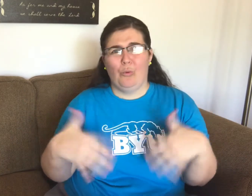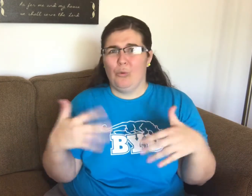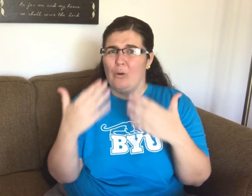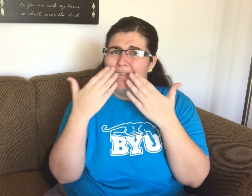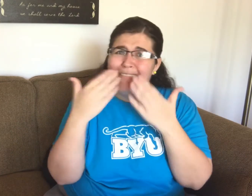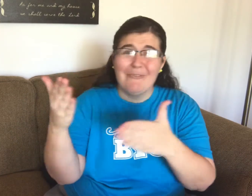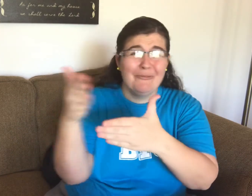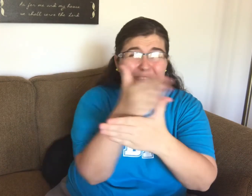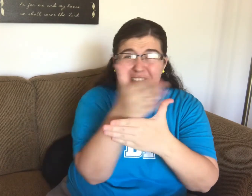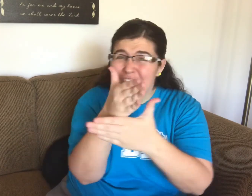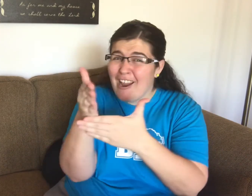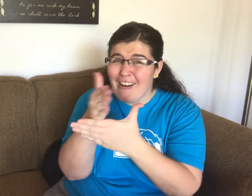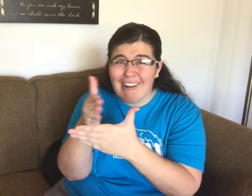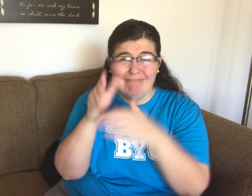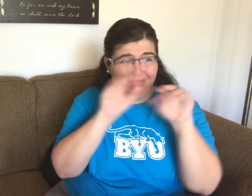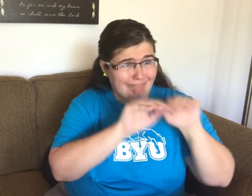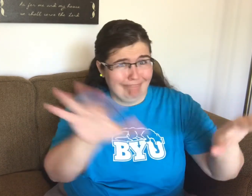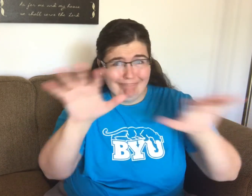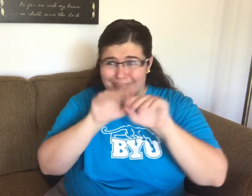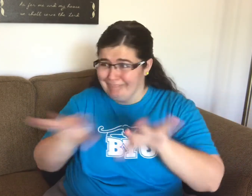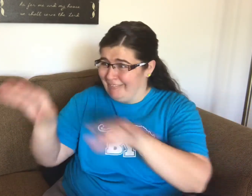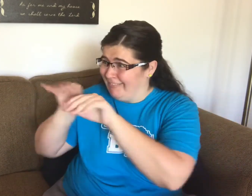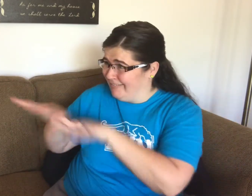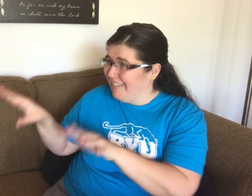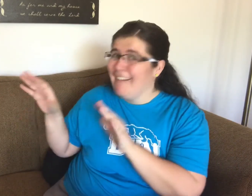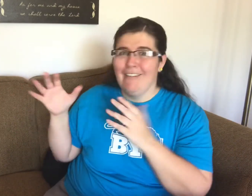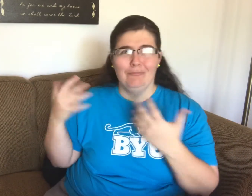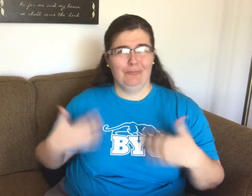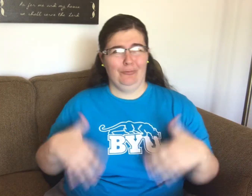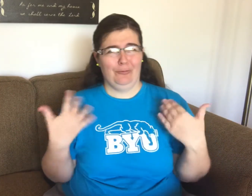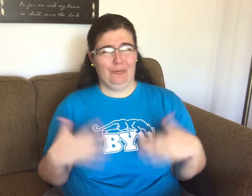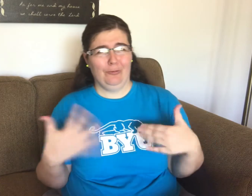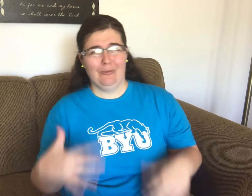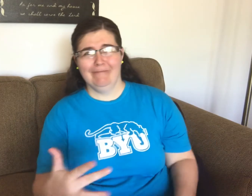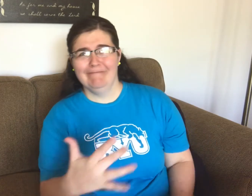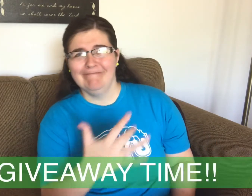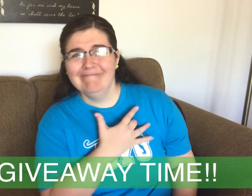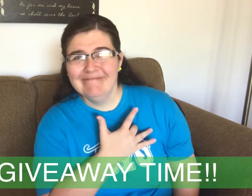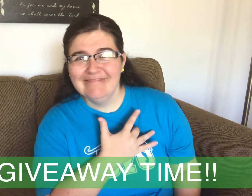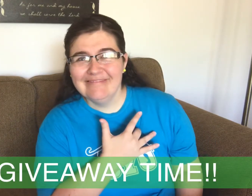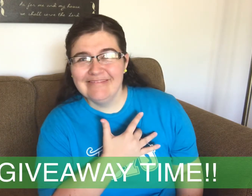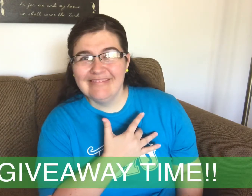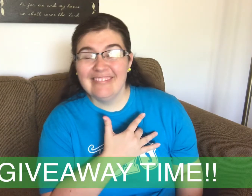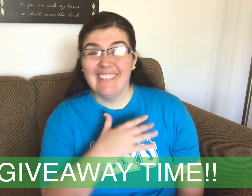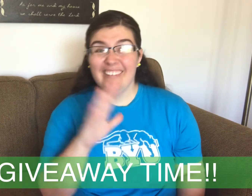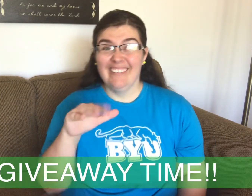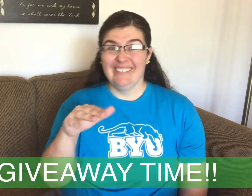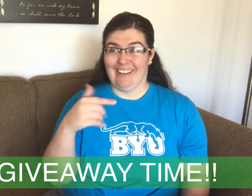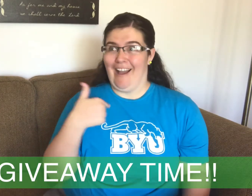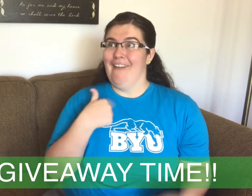for sharing my videos around! It really touches me!